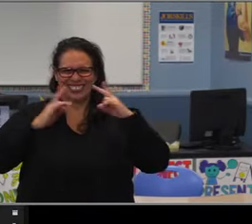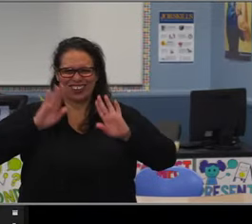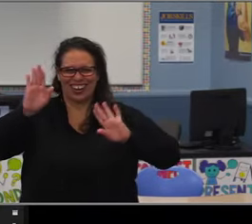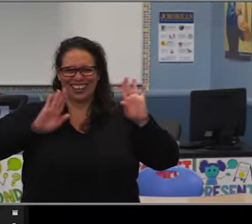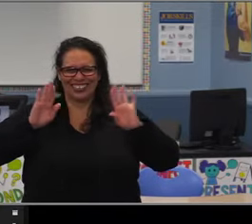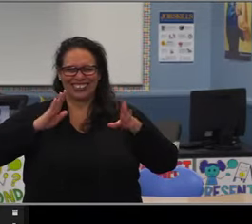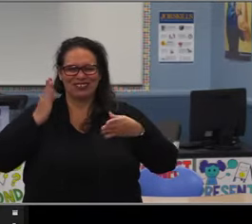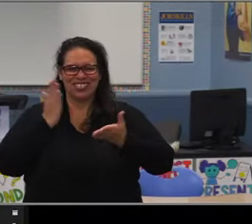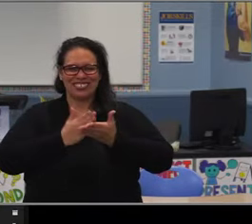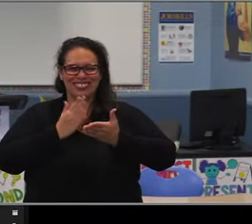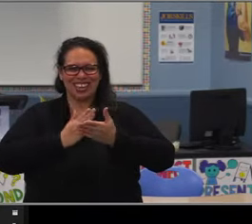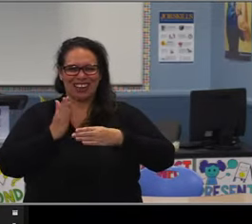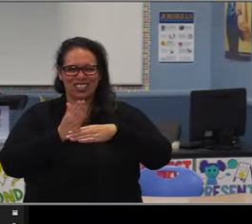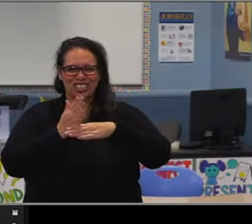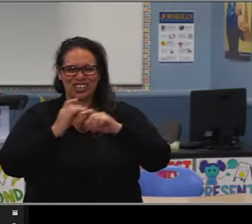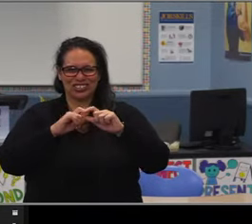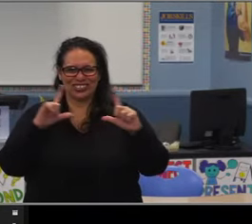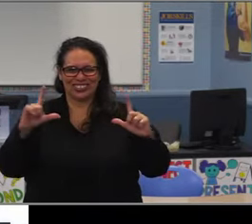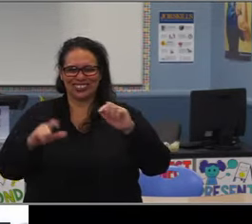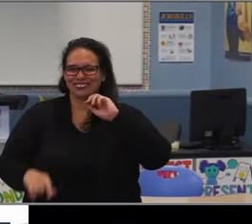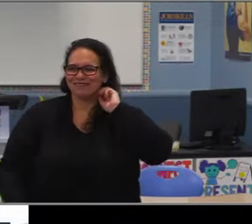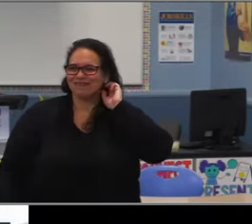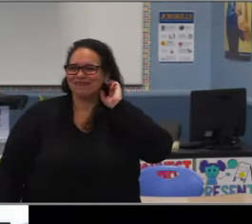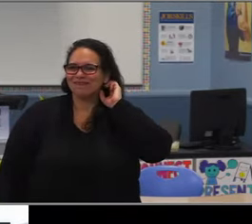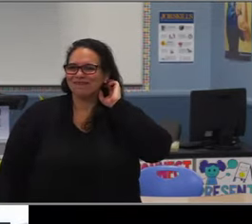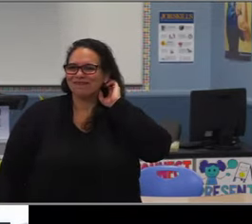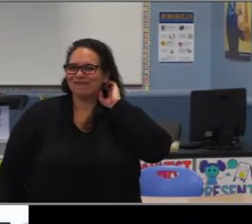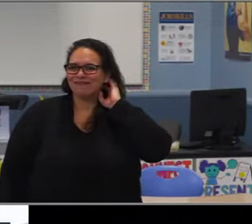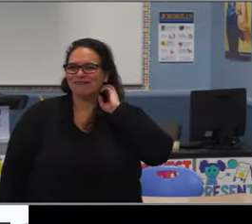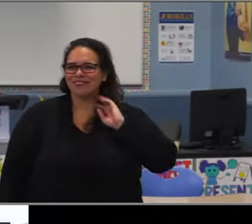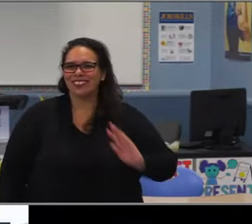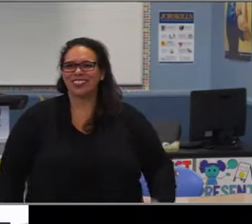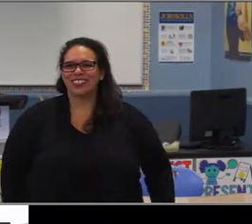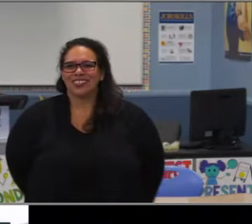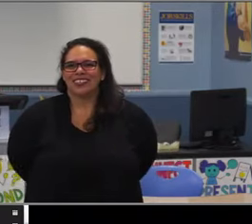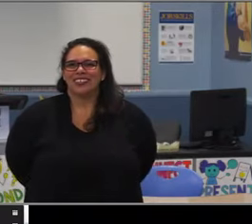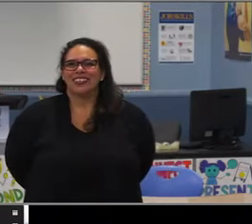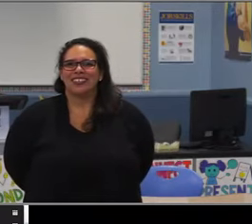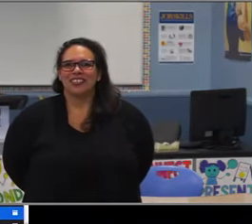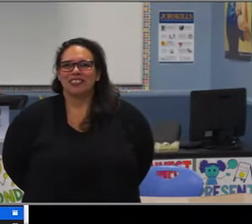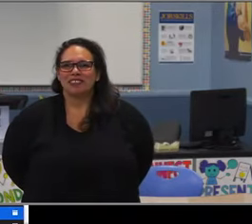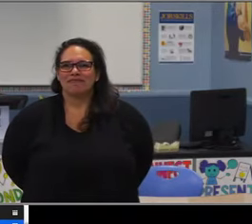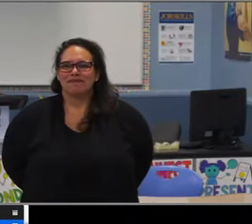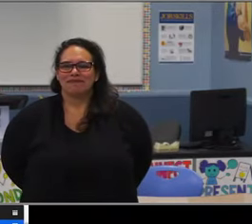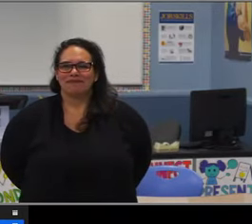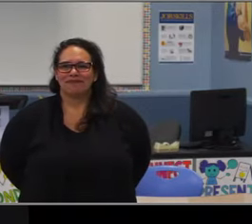I would prefer to my colleagues. I don't know if Dr. Lund, Mr. Moskovitz wanna jump in here at all and provide some context for that.